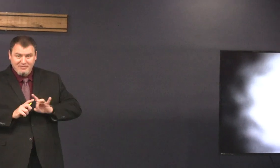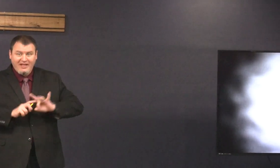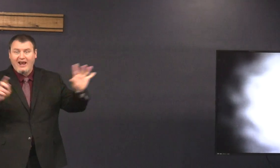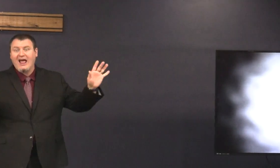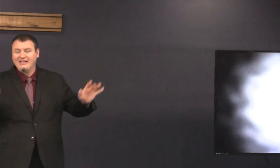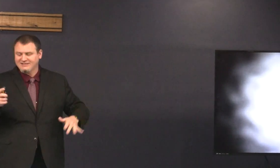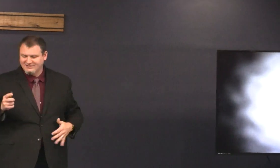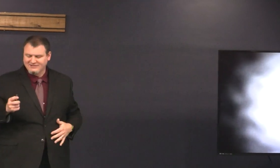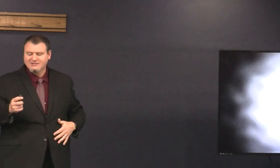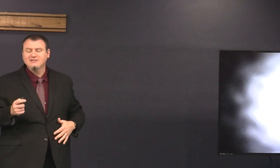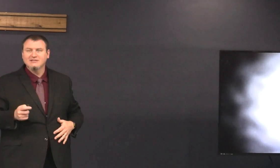I am the light